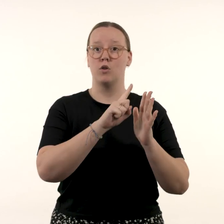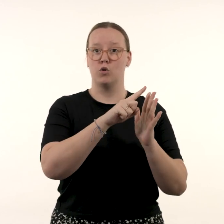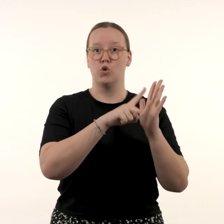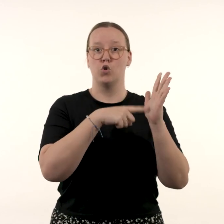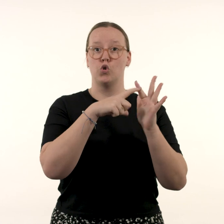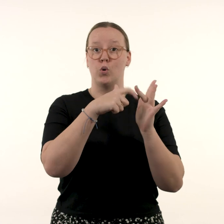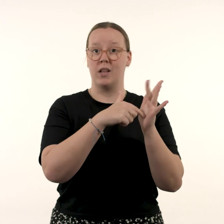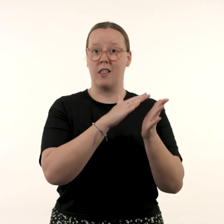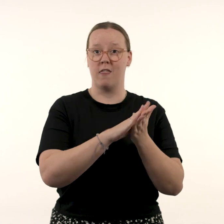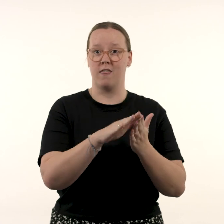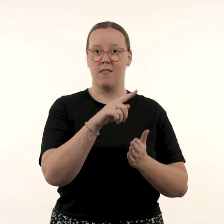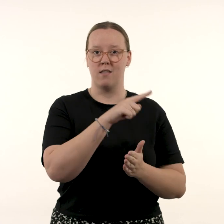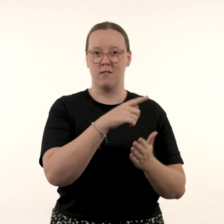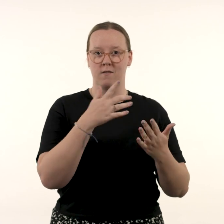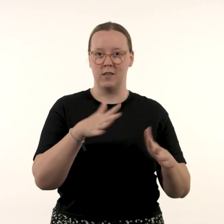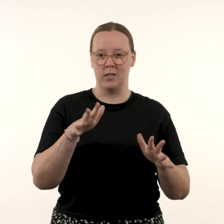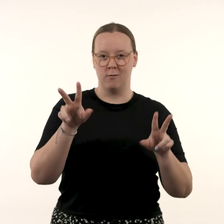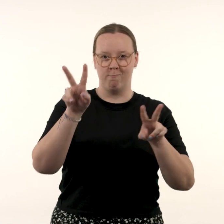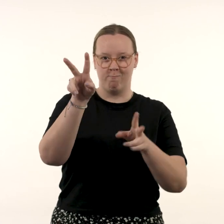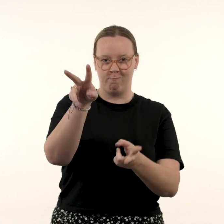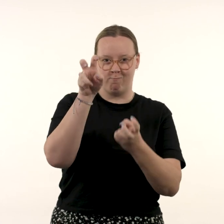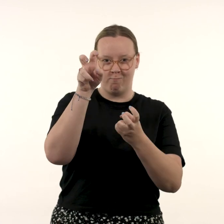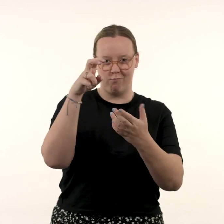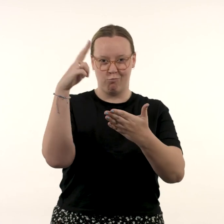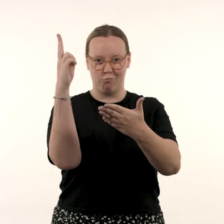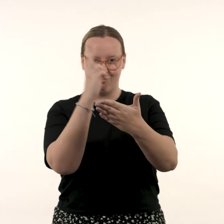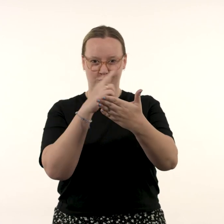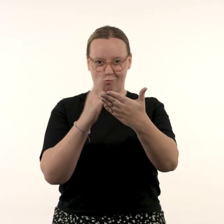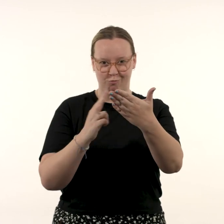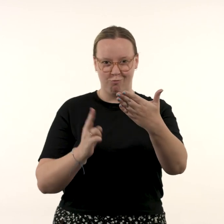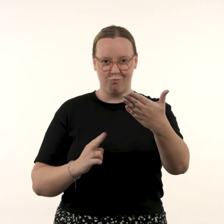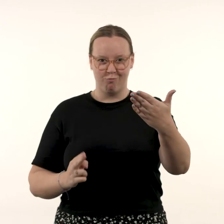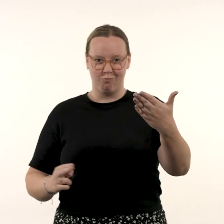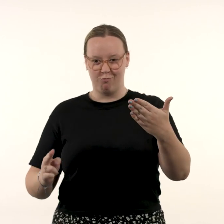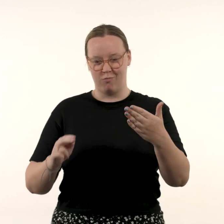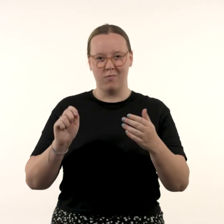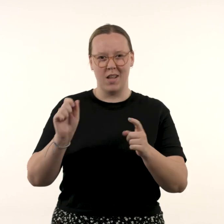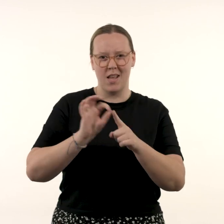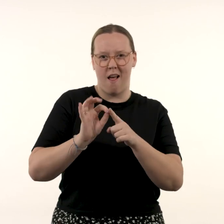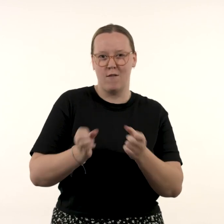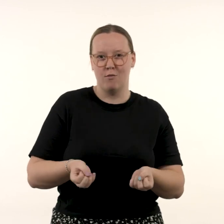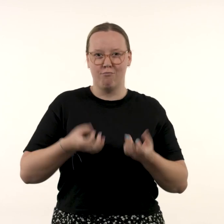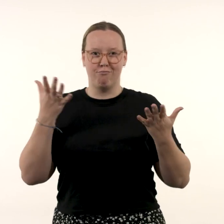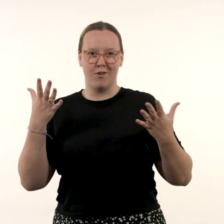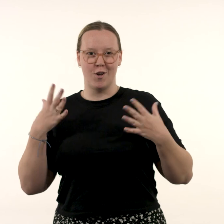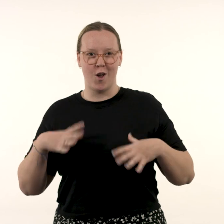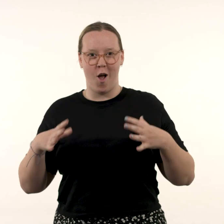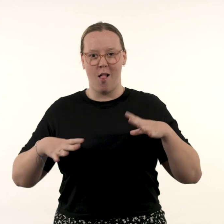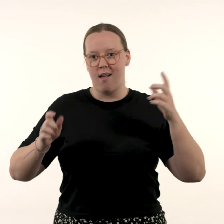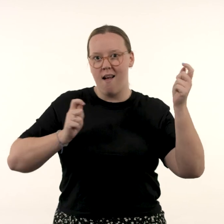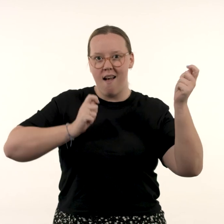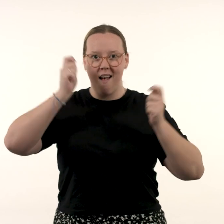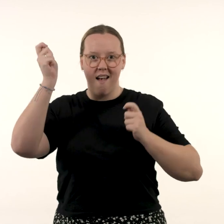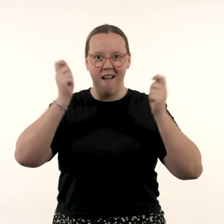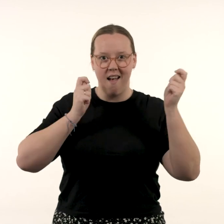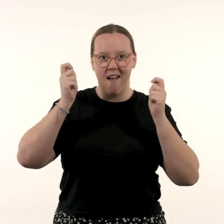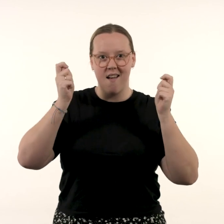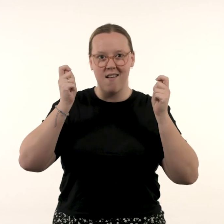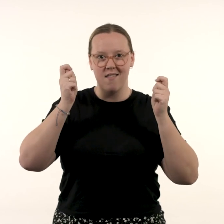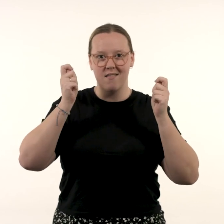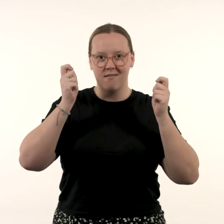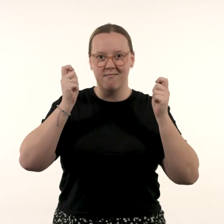Sinnamon captures the award-winning journalist, with her colourful clothing and animated face,